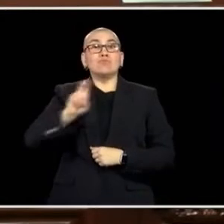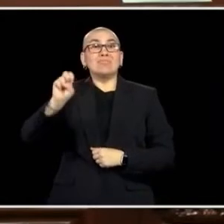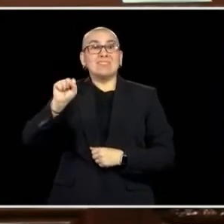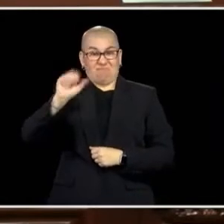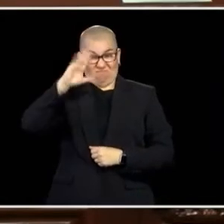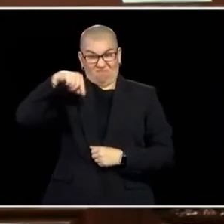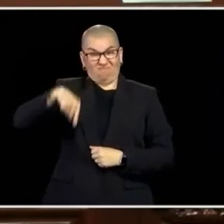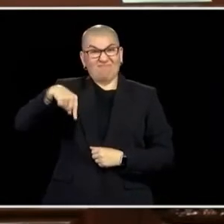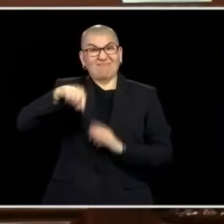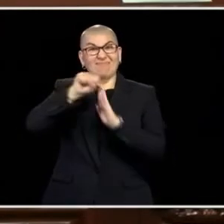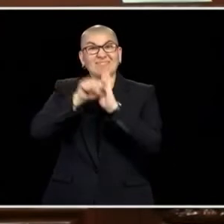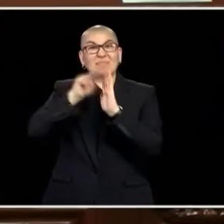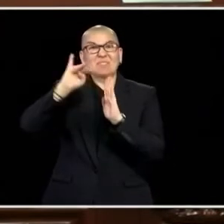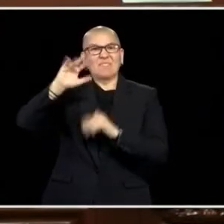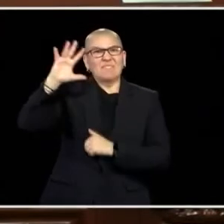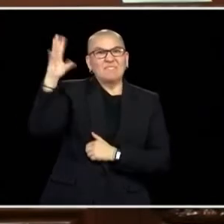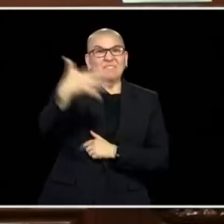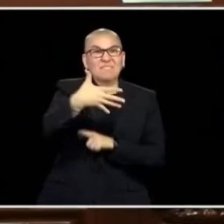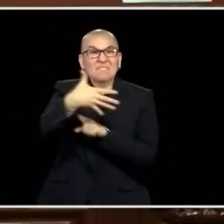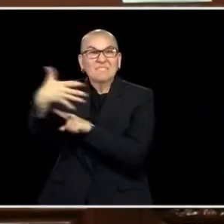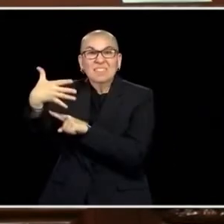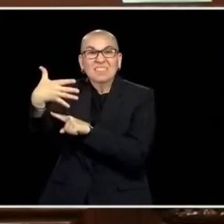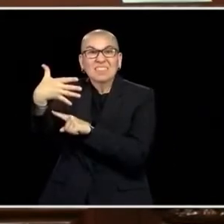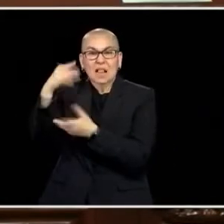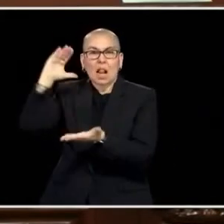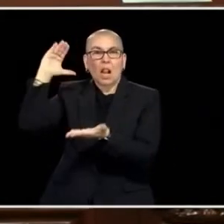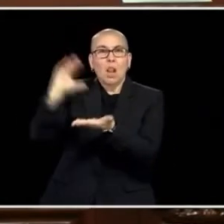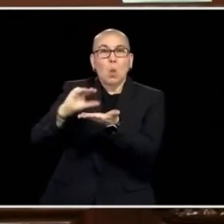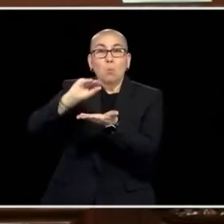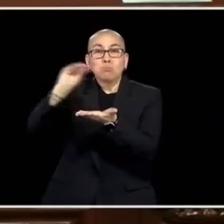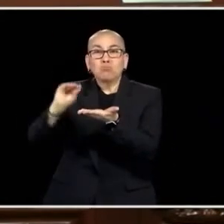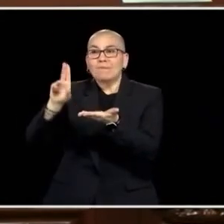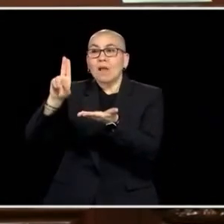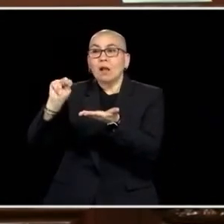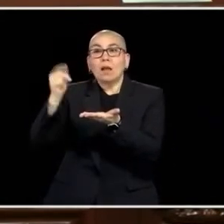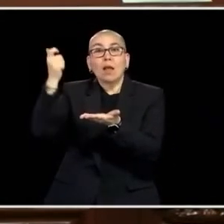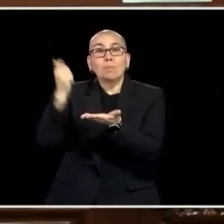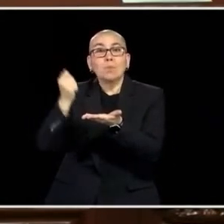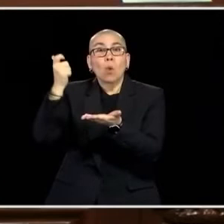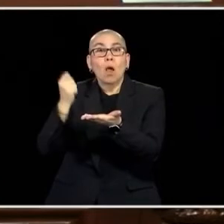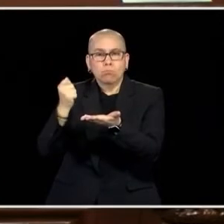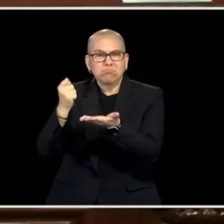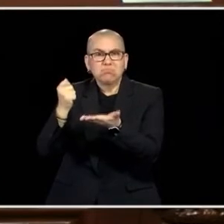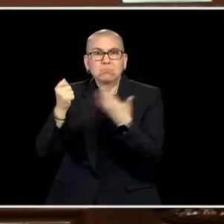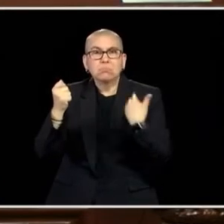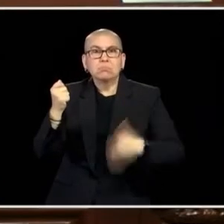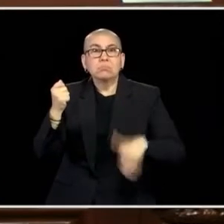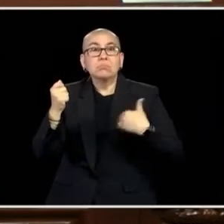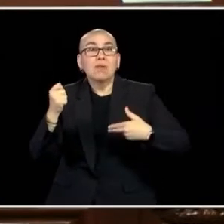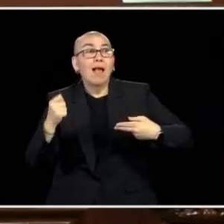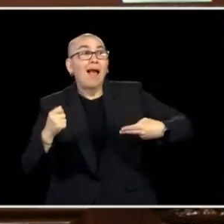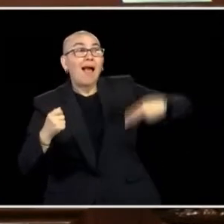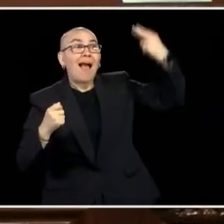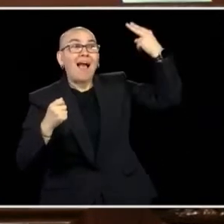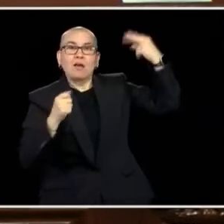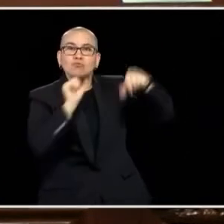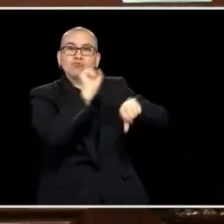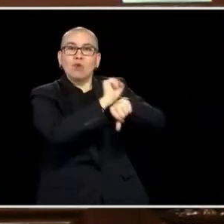LOW YES UNEMPLOYMENT RATE AMONG STATES, THE THIRD HIGHEST JOB GROWTH AND ONE OF THE HIGHEST LABOR PARTICIPATION RATES.